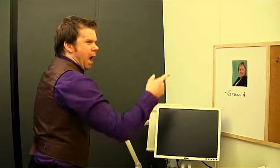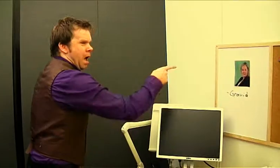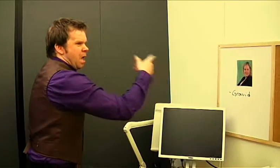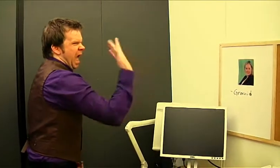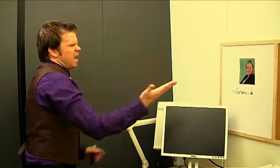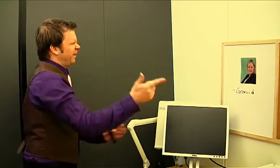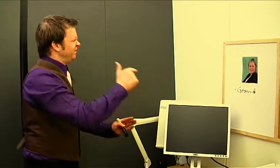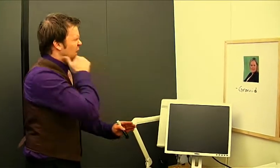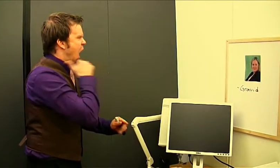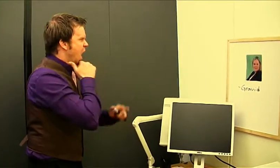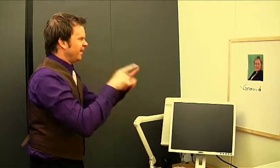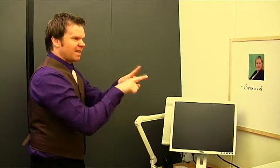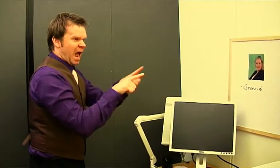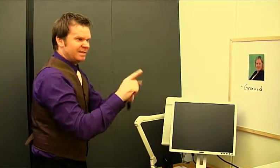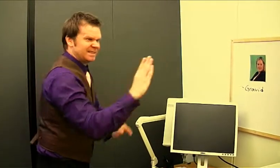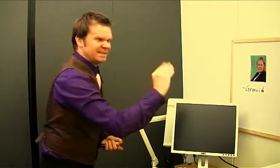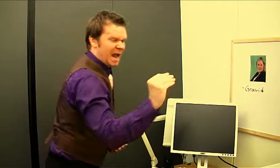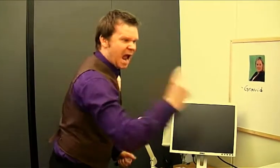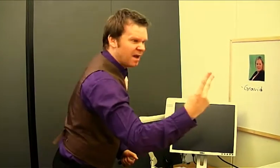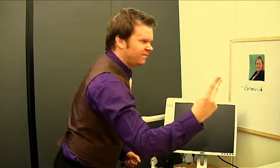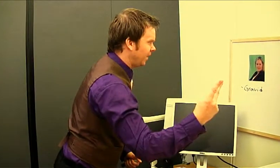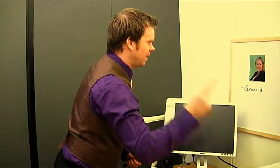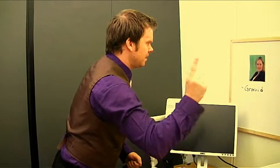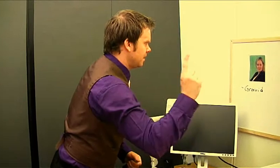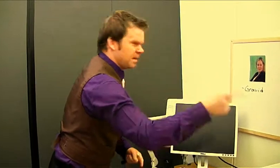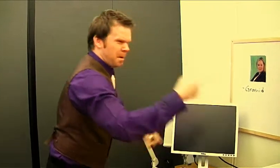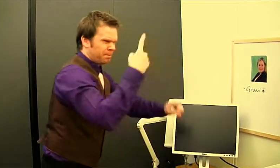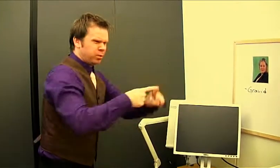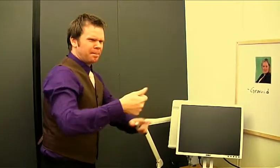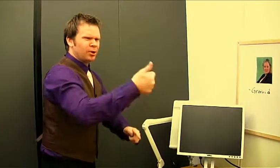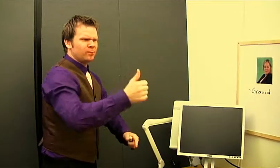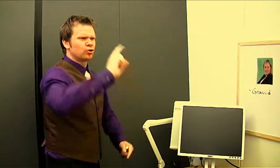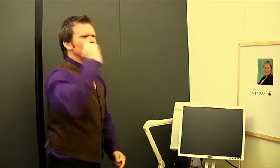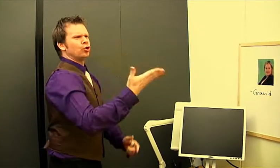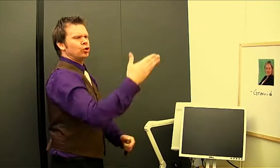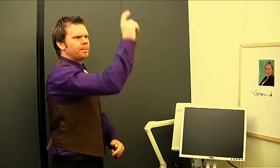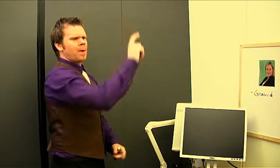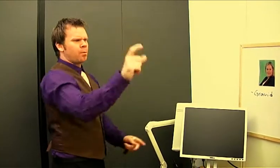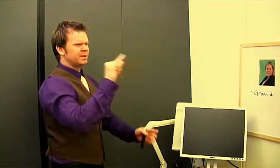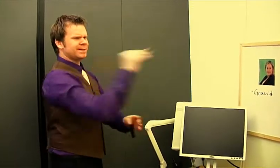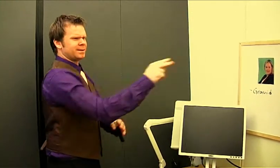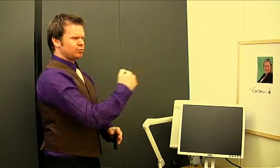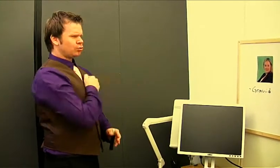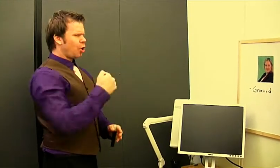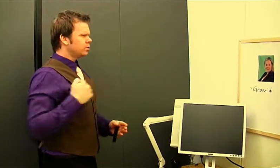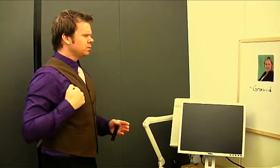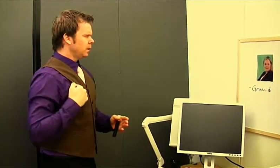It's dangerously close to a conflict of interest. New people are needed in the board-